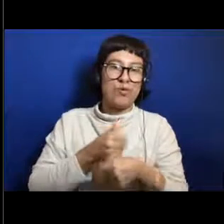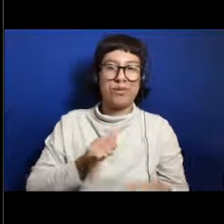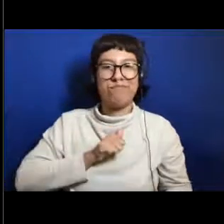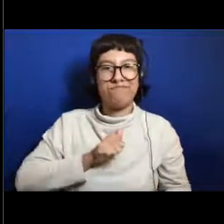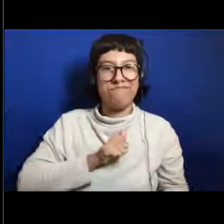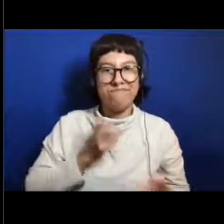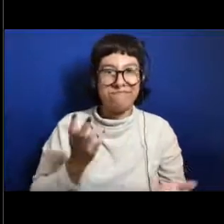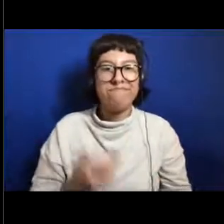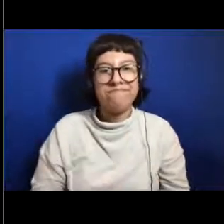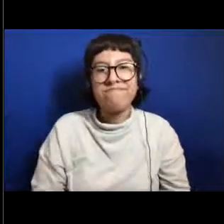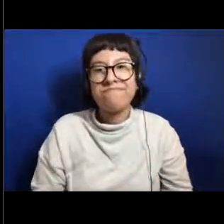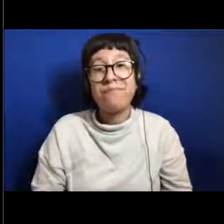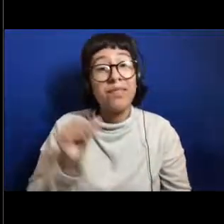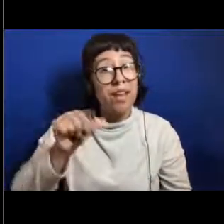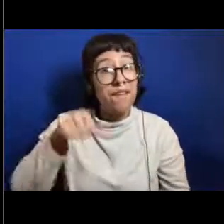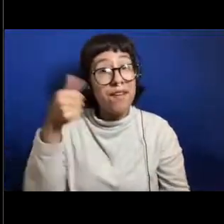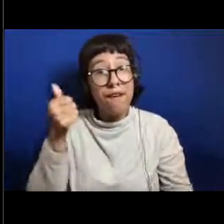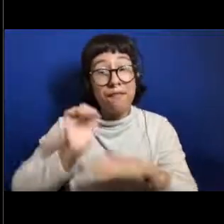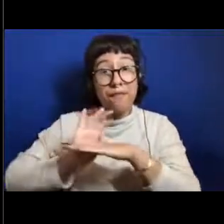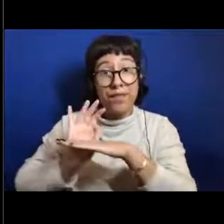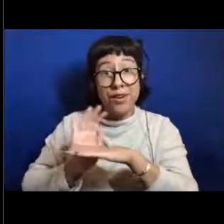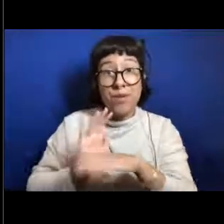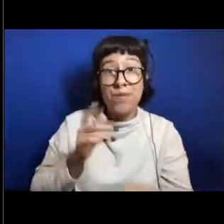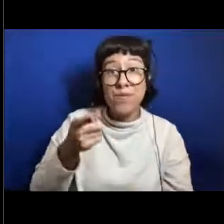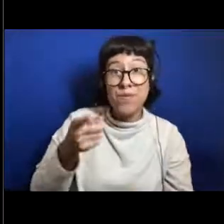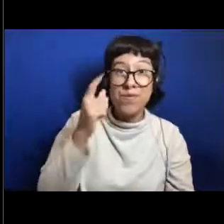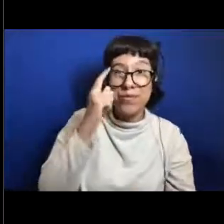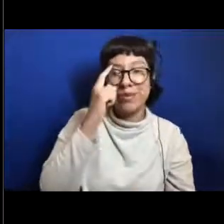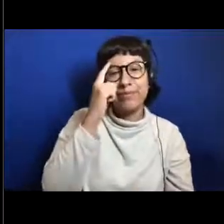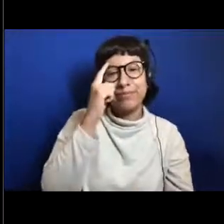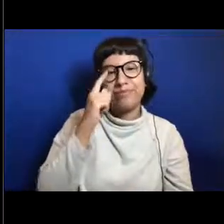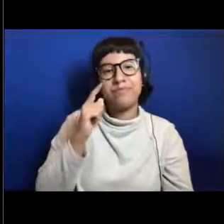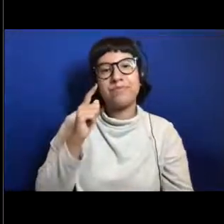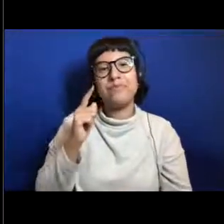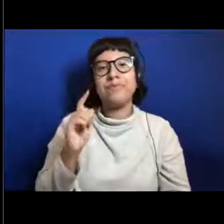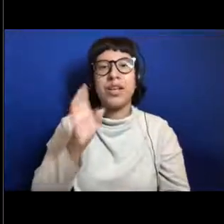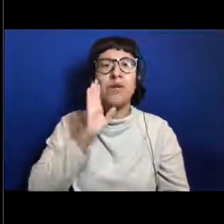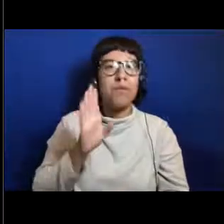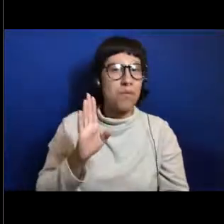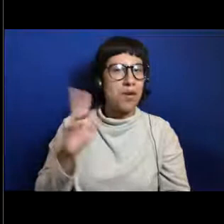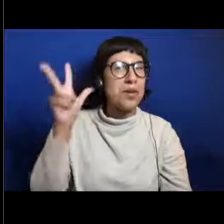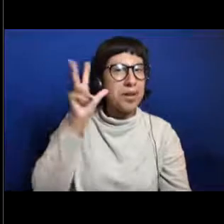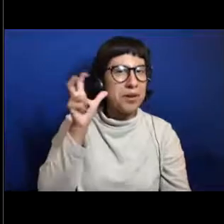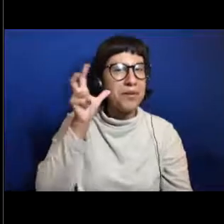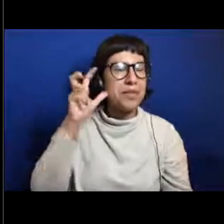So I have another video for you guys and this one we will actually hear the sound for.